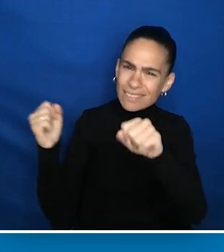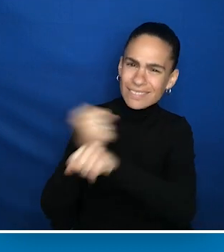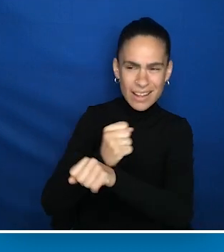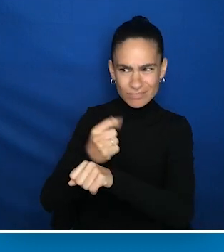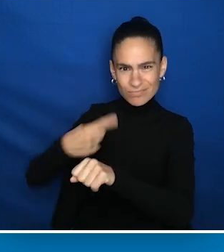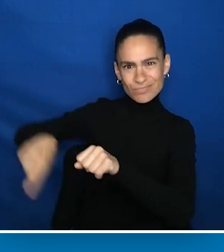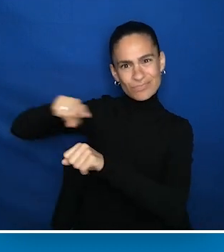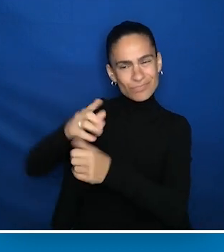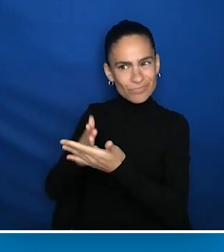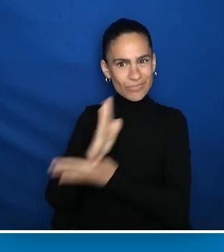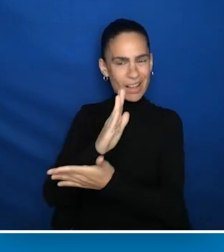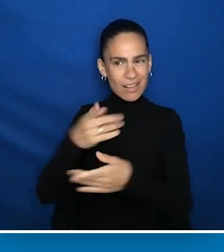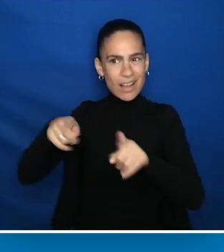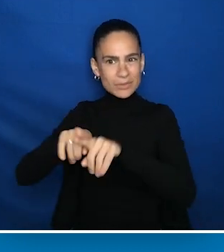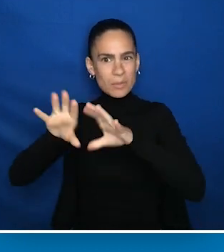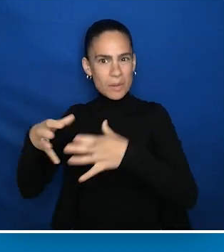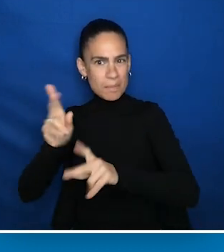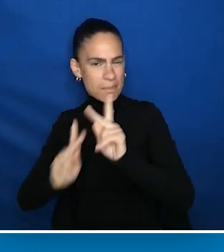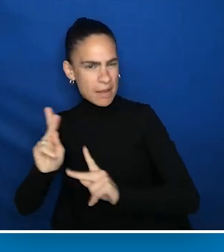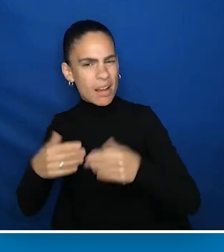for our rights as a community of people with disabilities.